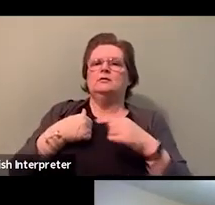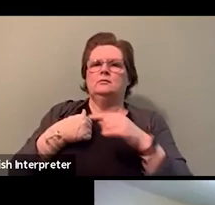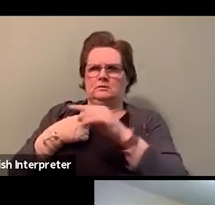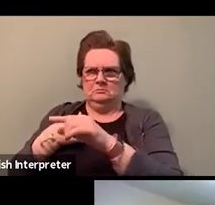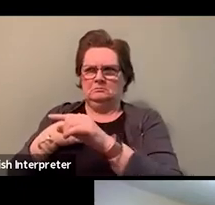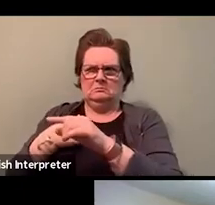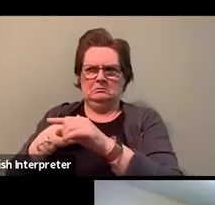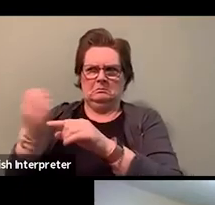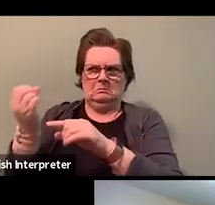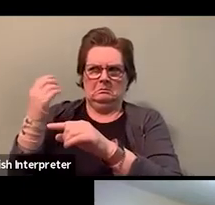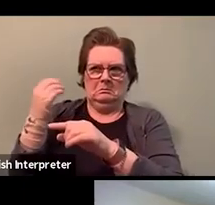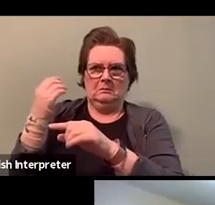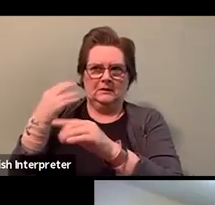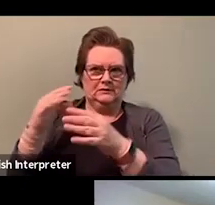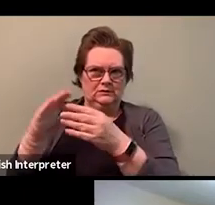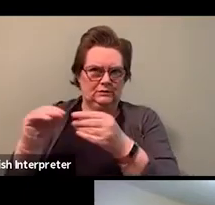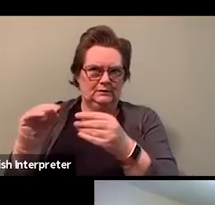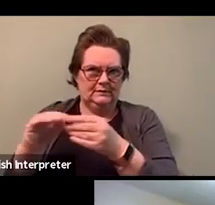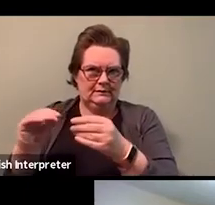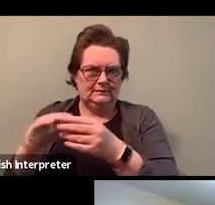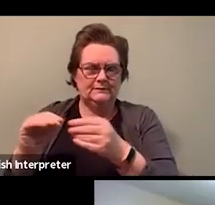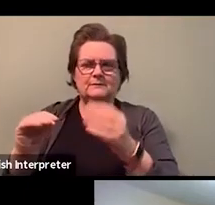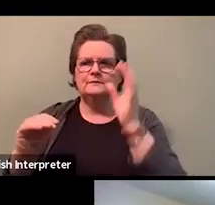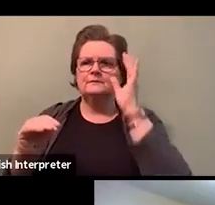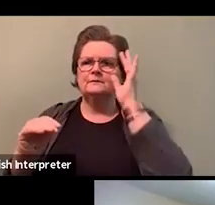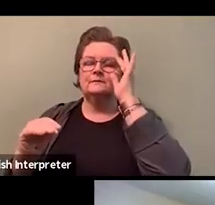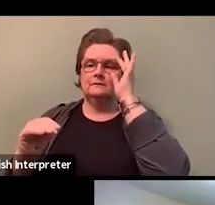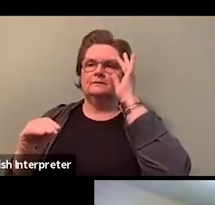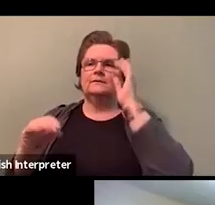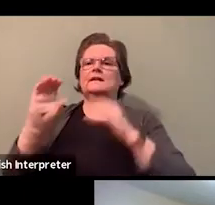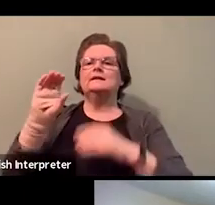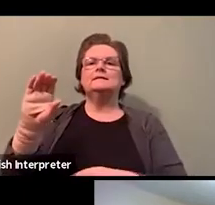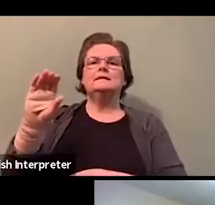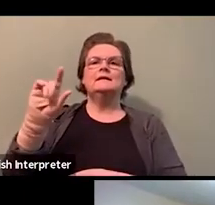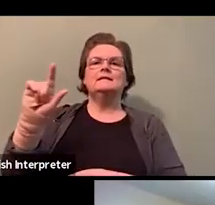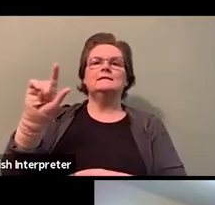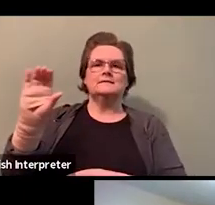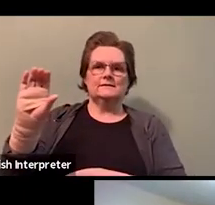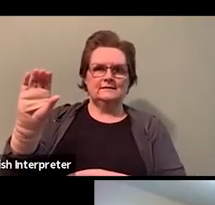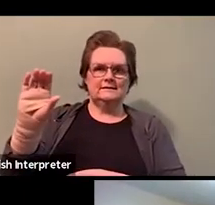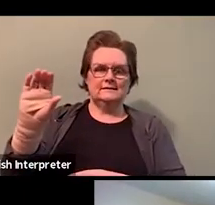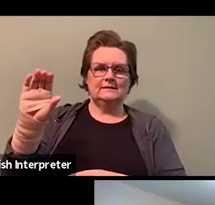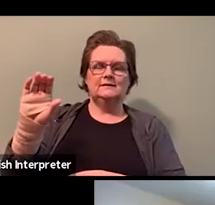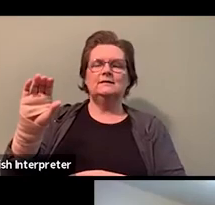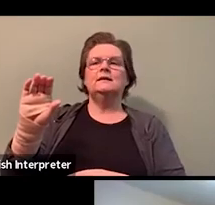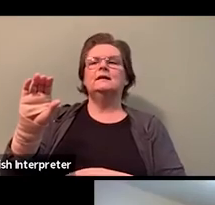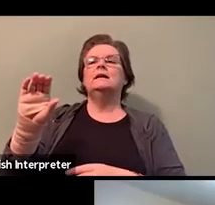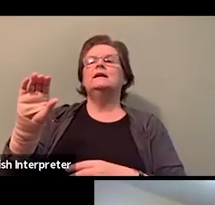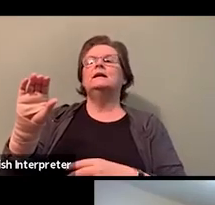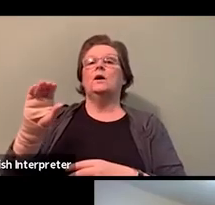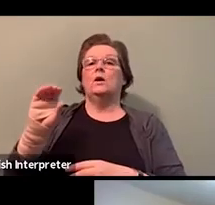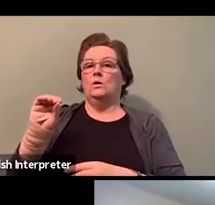You know, years ago at the Canadian Labor Congress and the Ontario Federation of Labor didn't see themselves reflected.